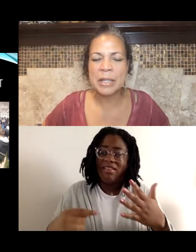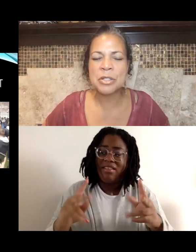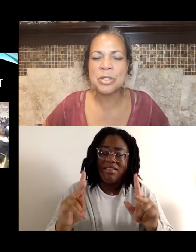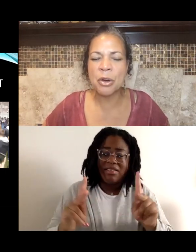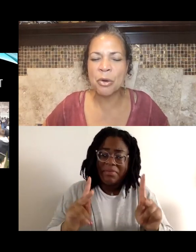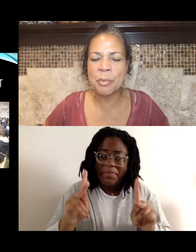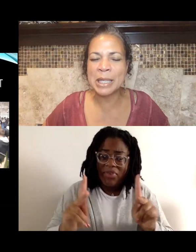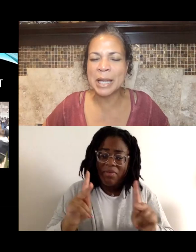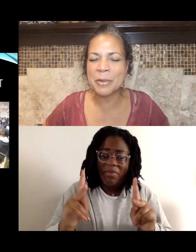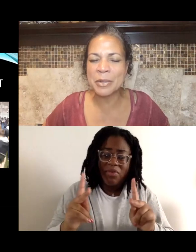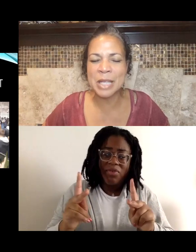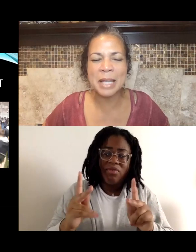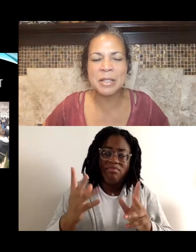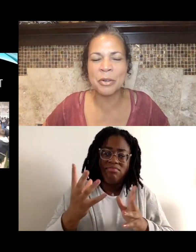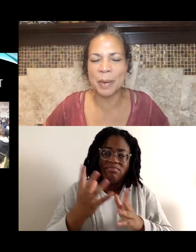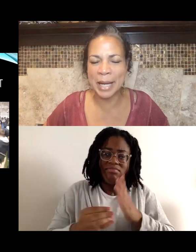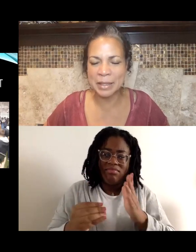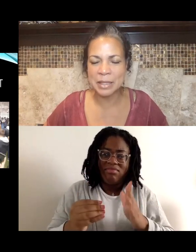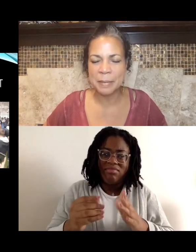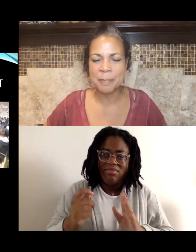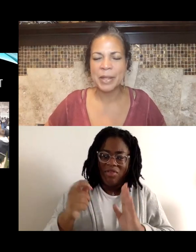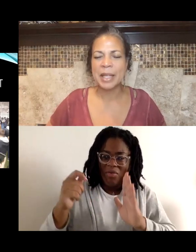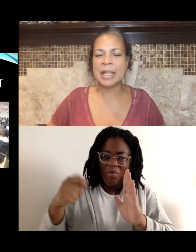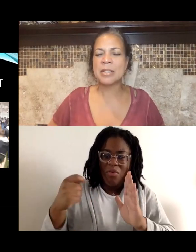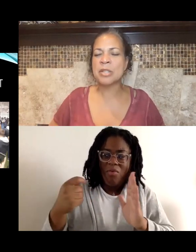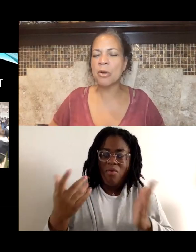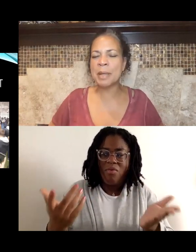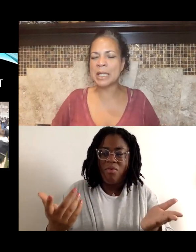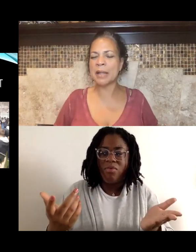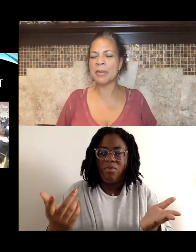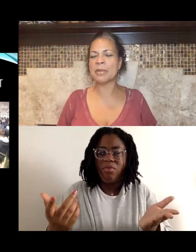and so many others, Oscar Grant and so many others.